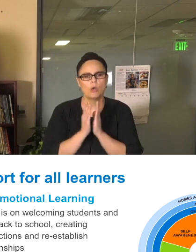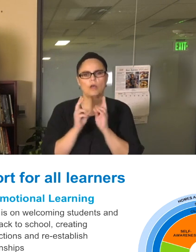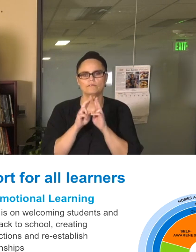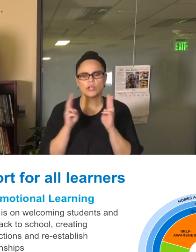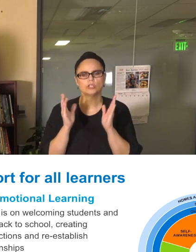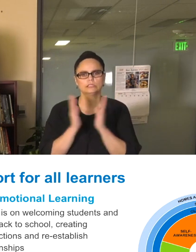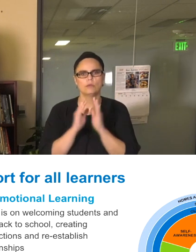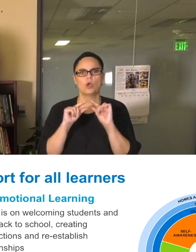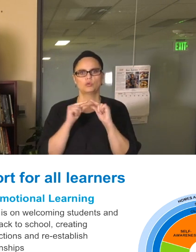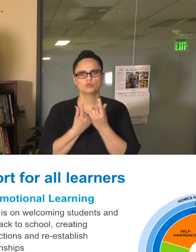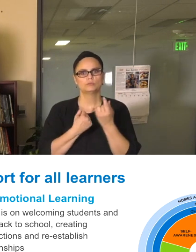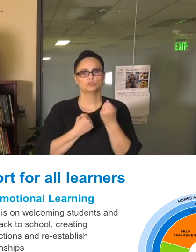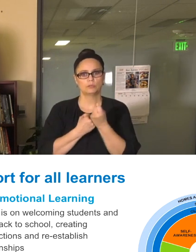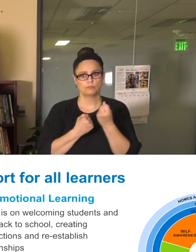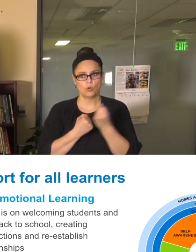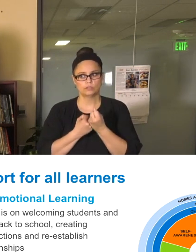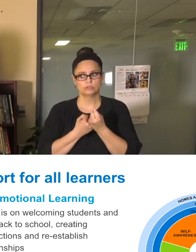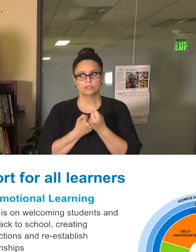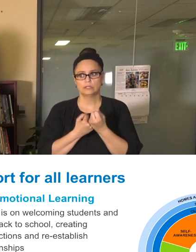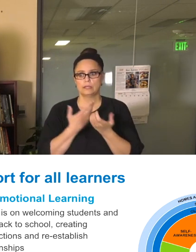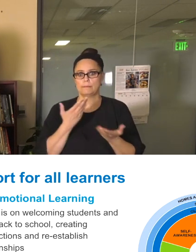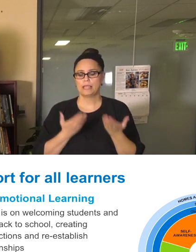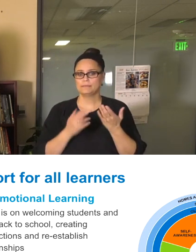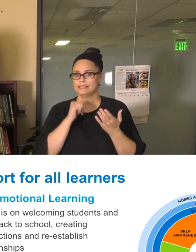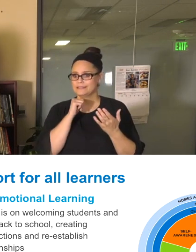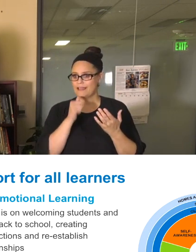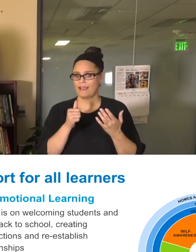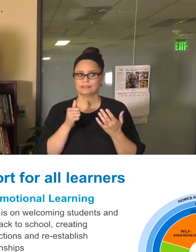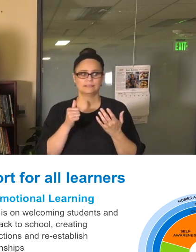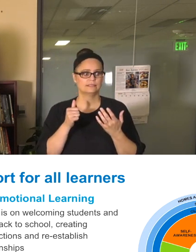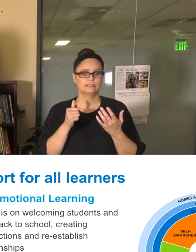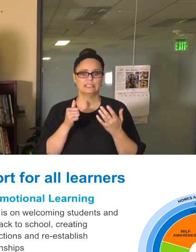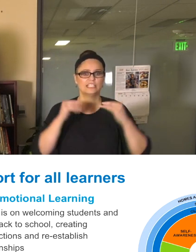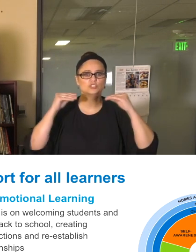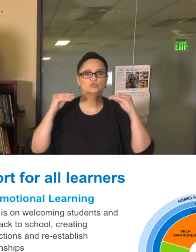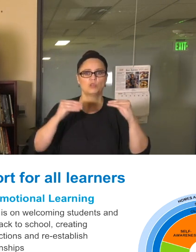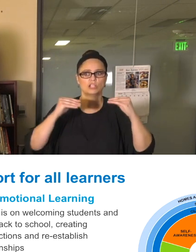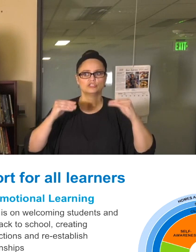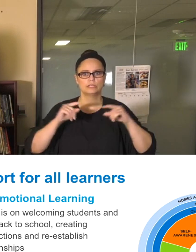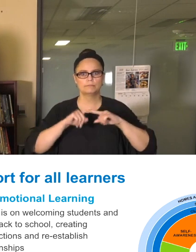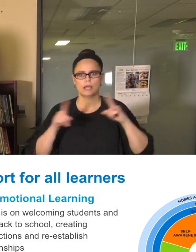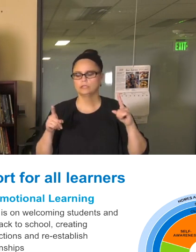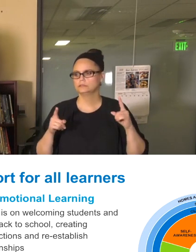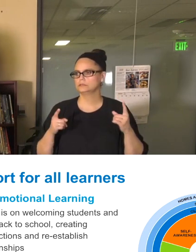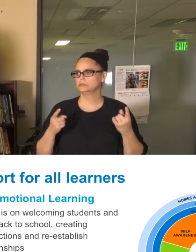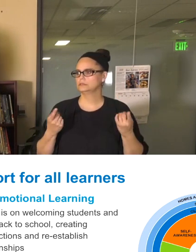It may not be in-person instruction, but it can be support, whether it's social emotional or whether